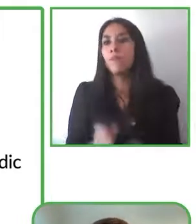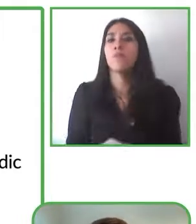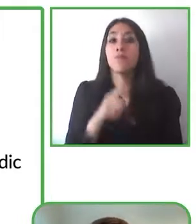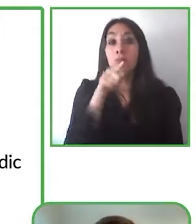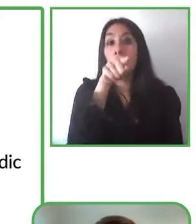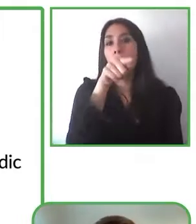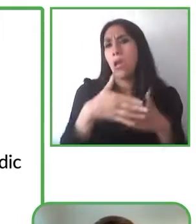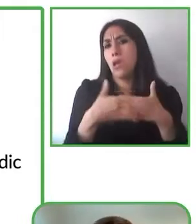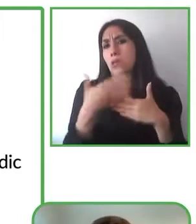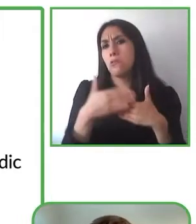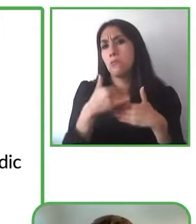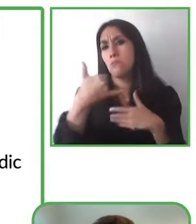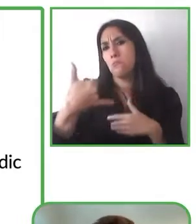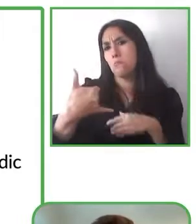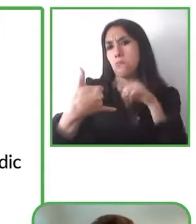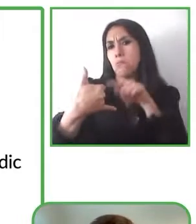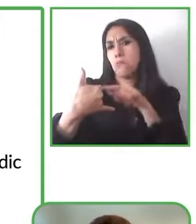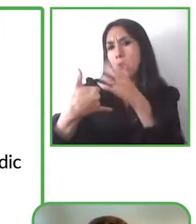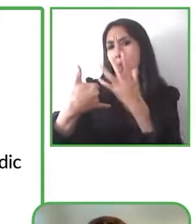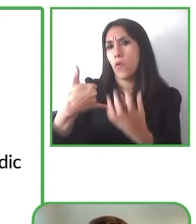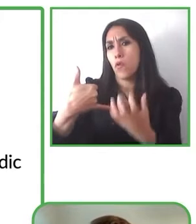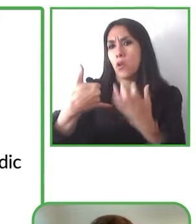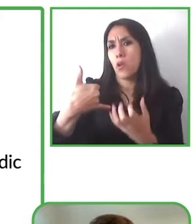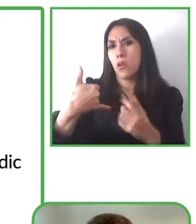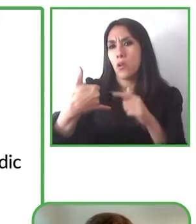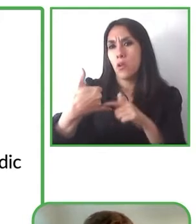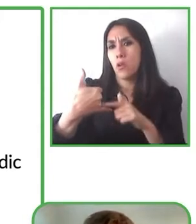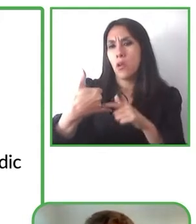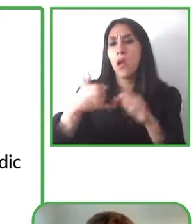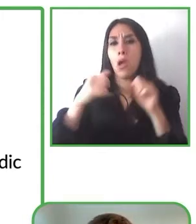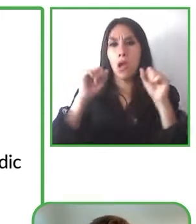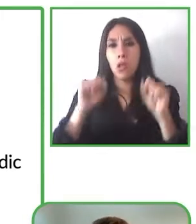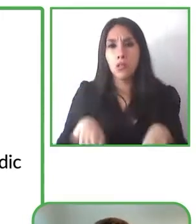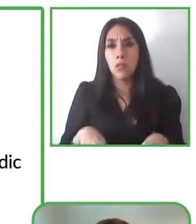be Netflix that might be Disney Plus that might be HBO Max in Scandinavia